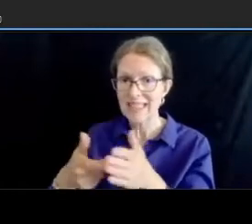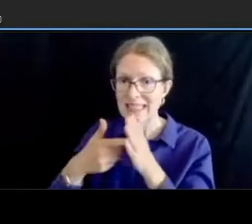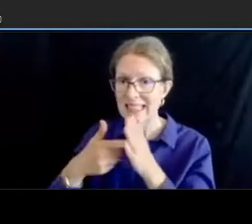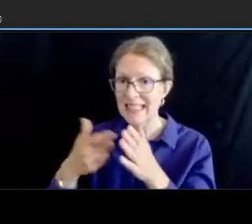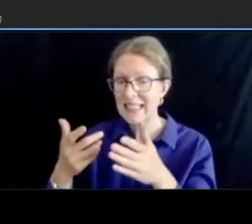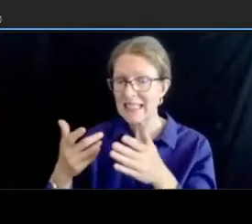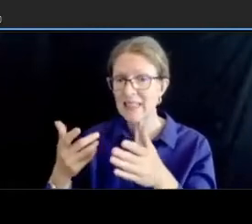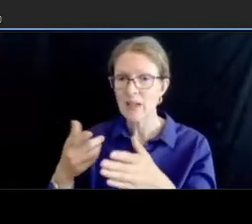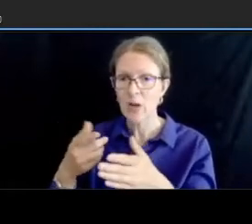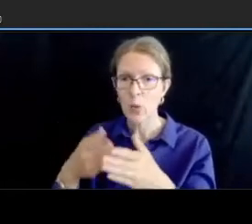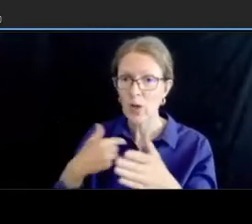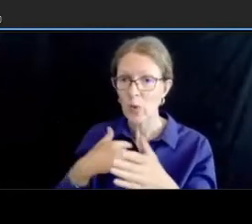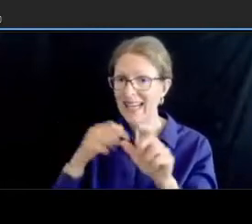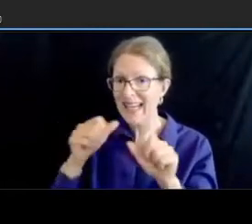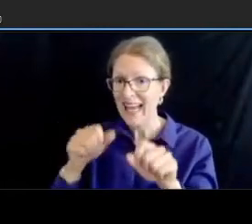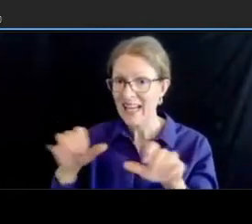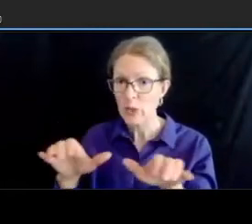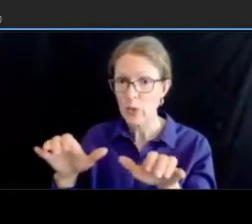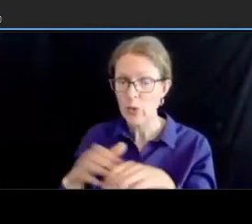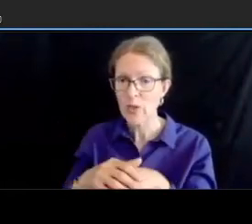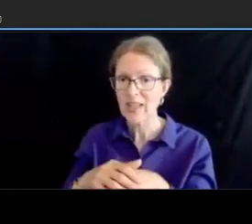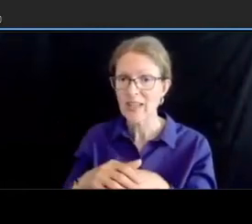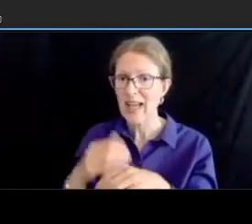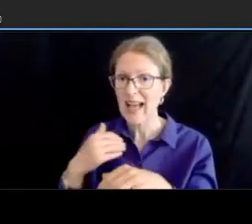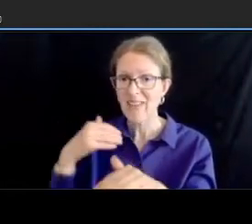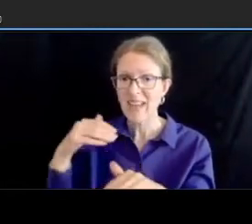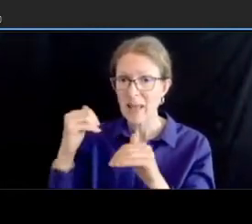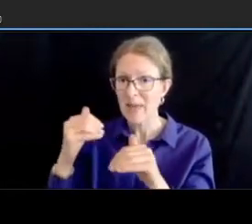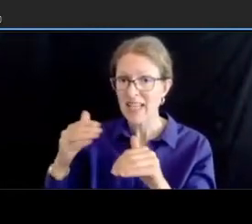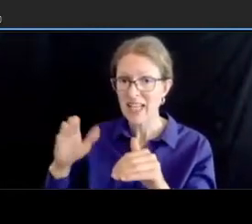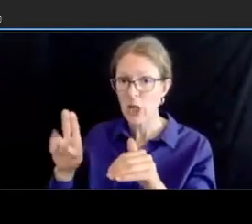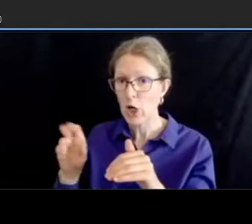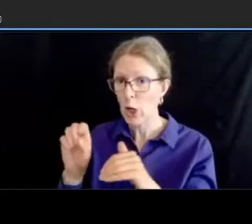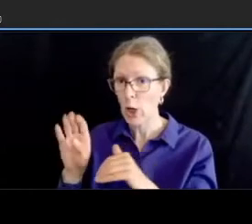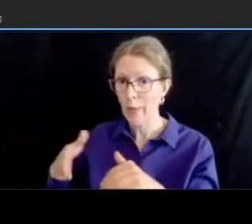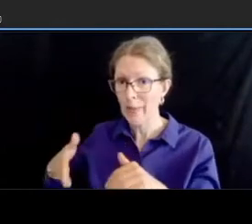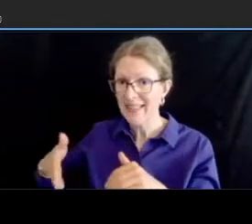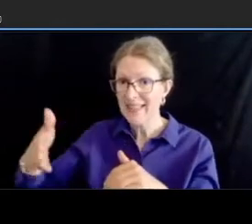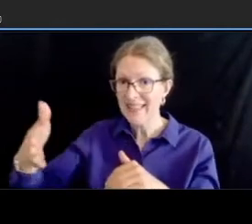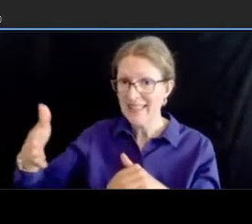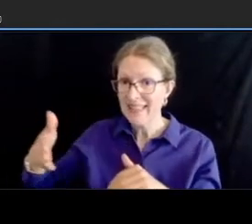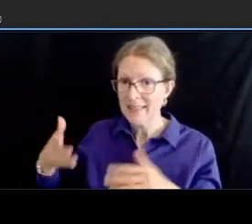but we're we're maximizing that for both for the bus and the pickup drop-off as we show